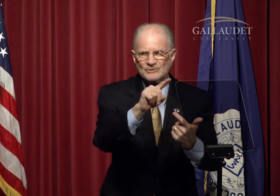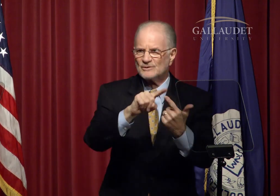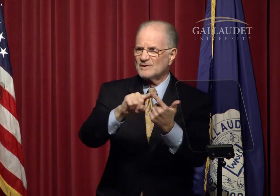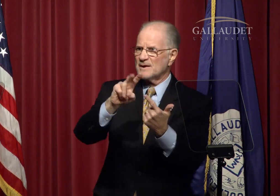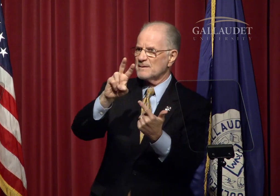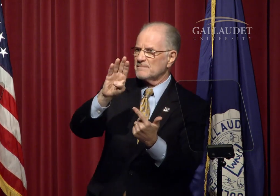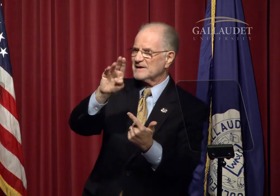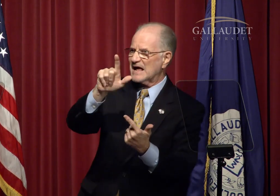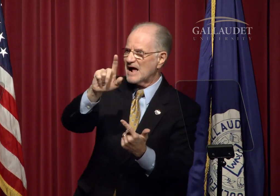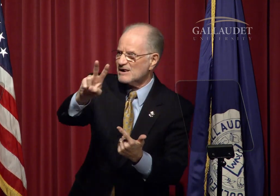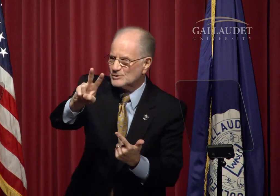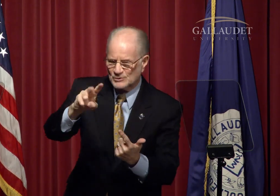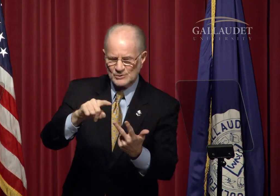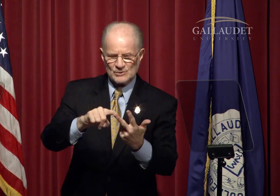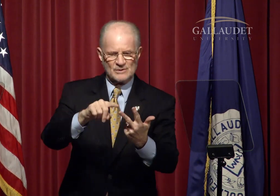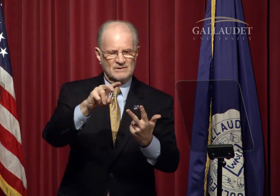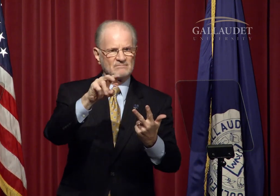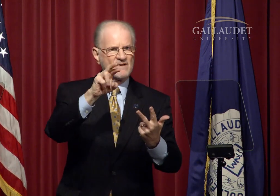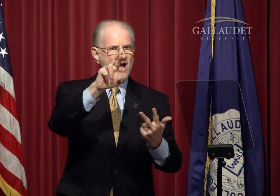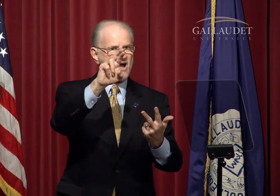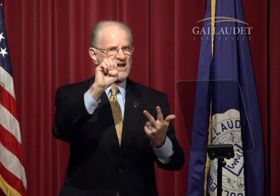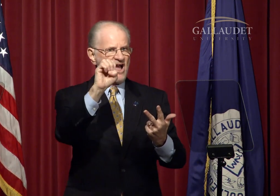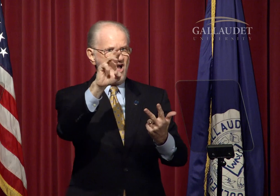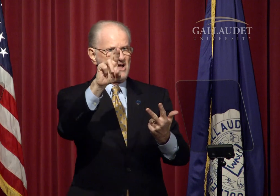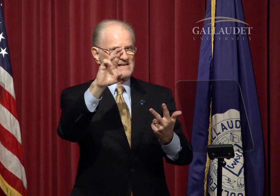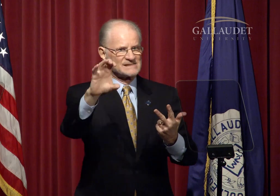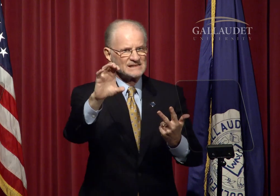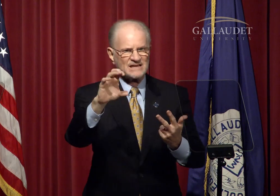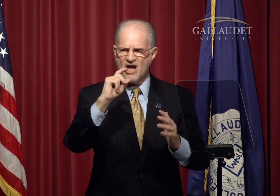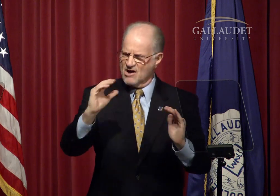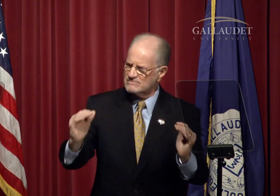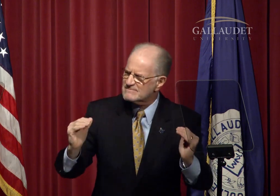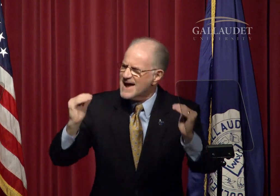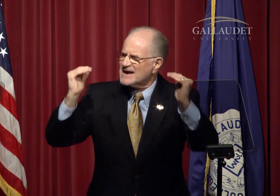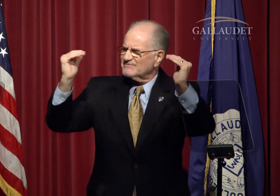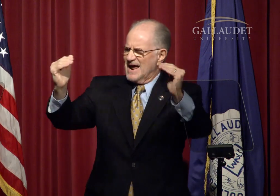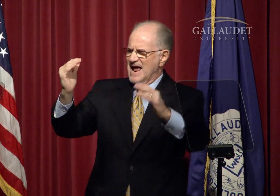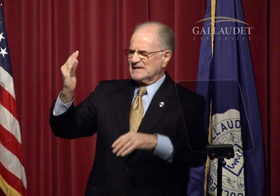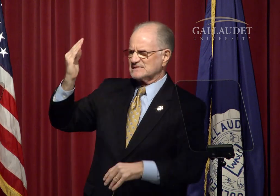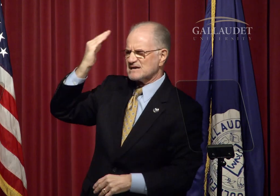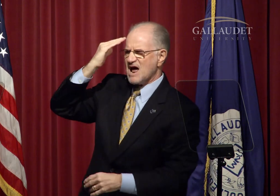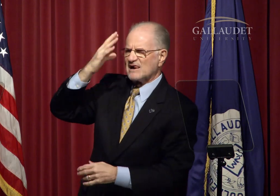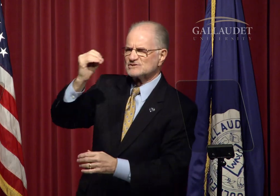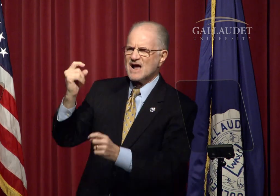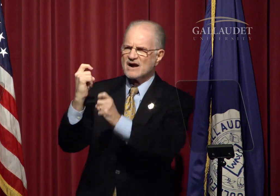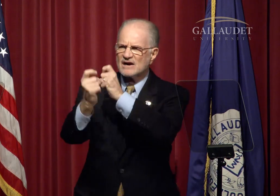VL2, BL2 and the NIDRR grant